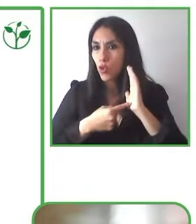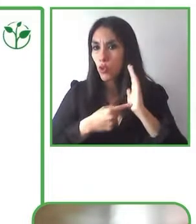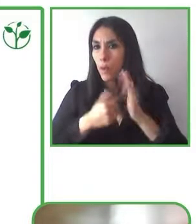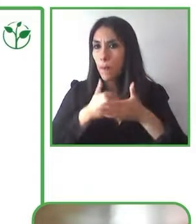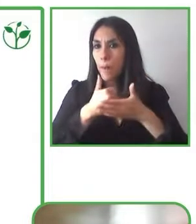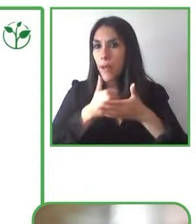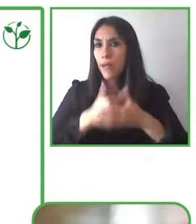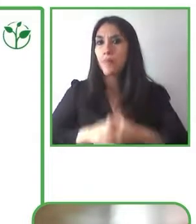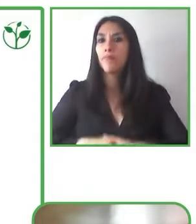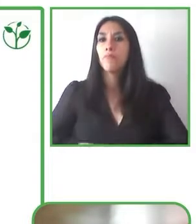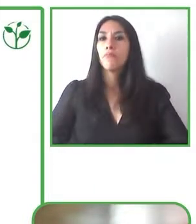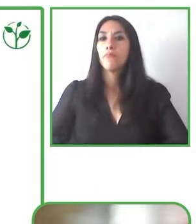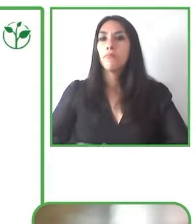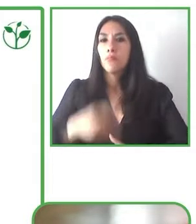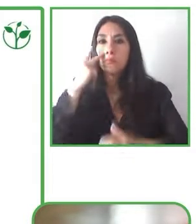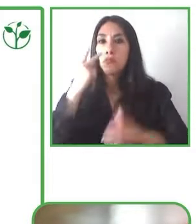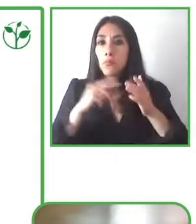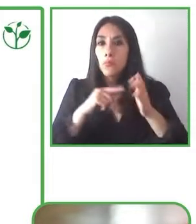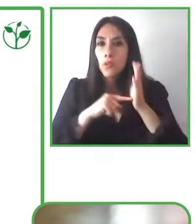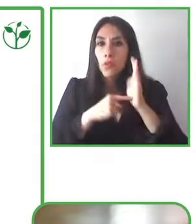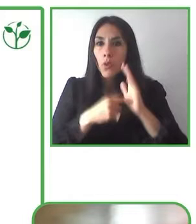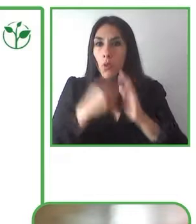technology in our cultural events.